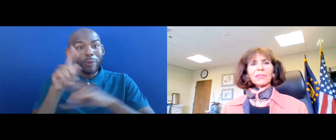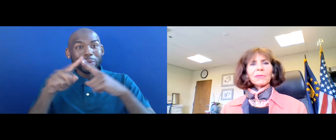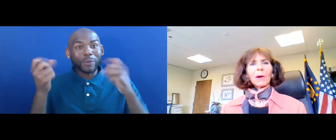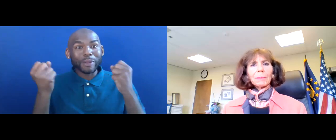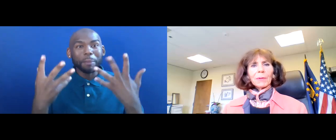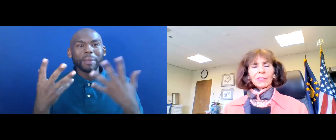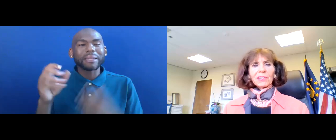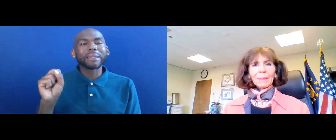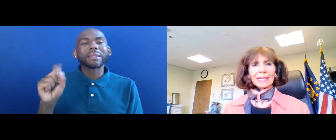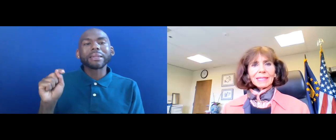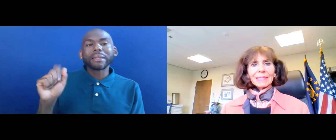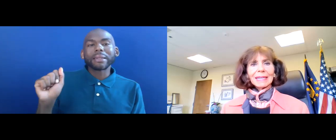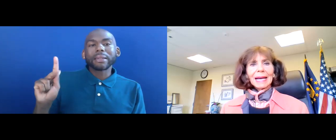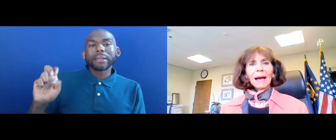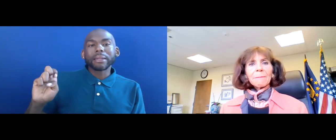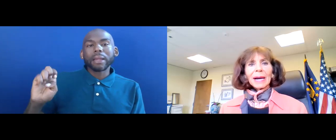STAKEHOLDERS WHO ARE PARTICIPATING.